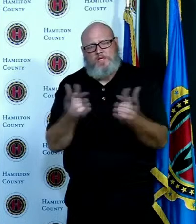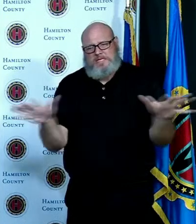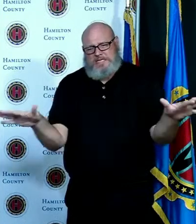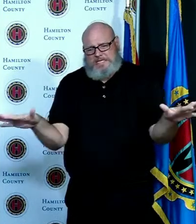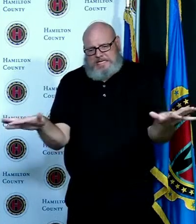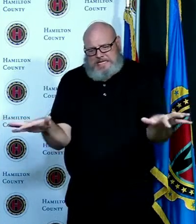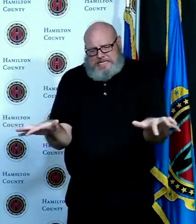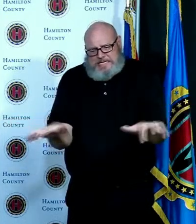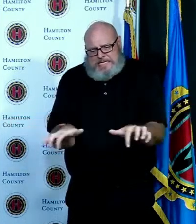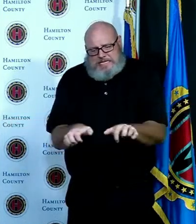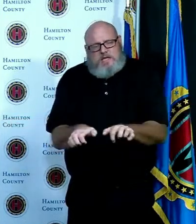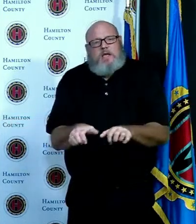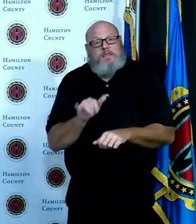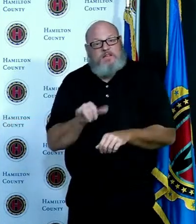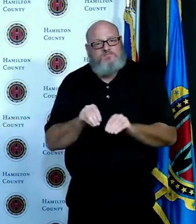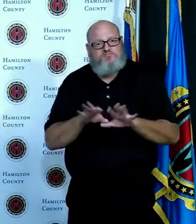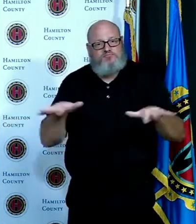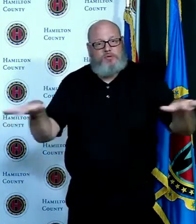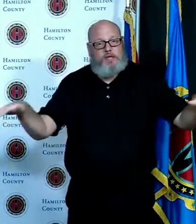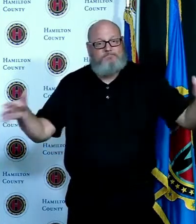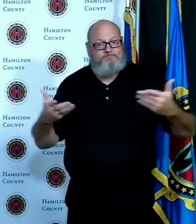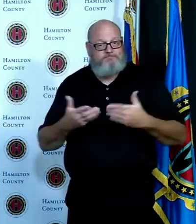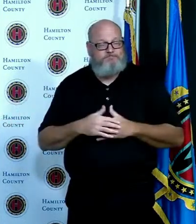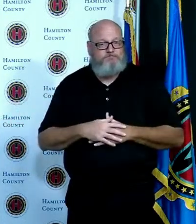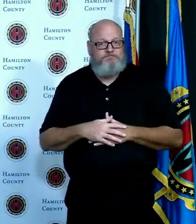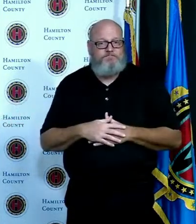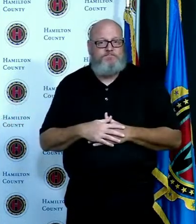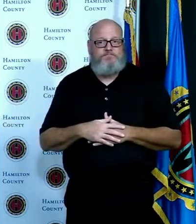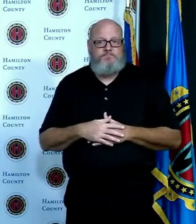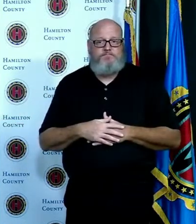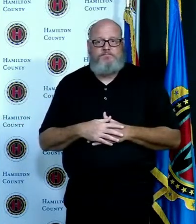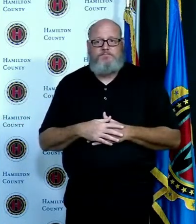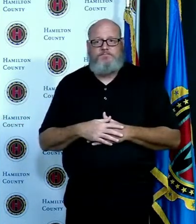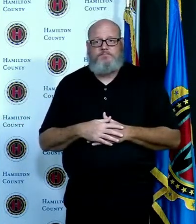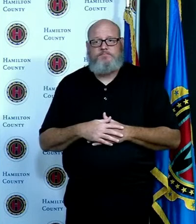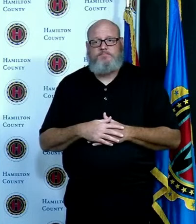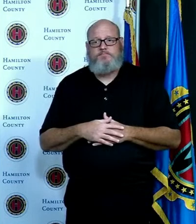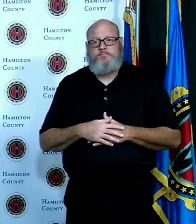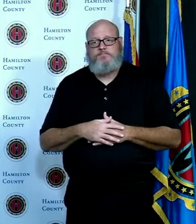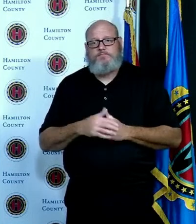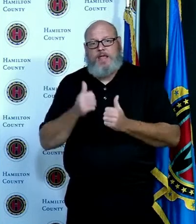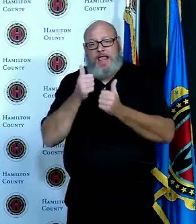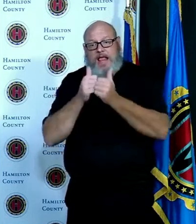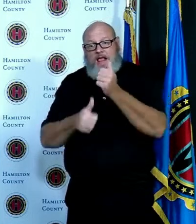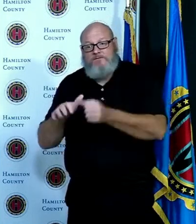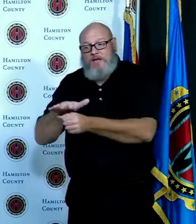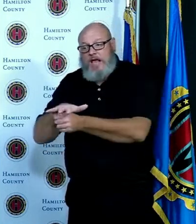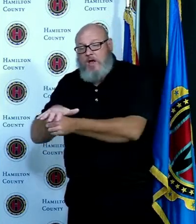community in the last 21 days every jurisdiction within our community has had cases of Covid-19